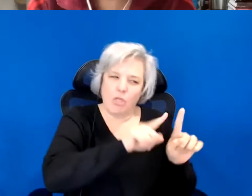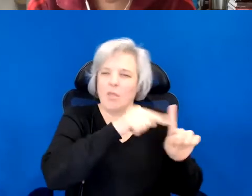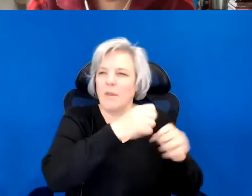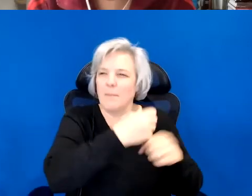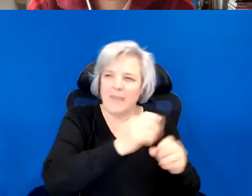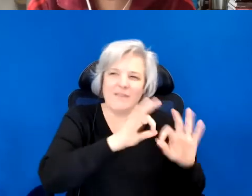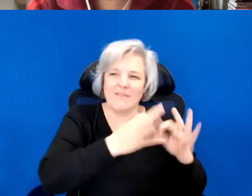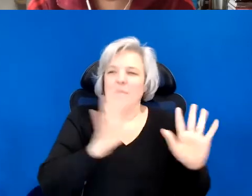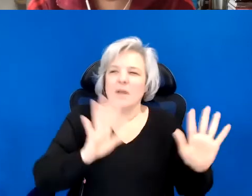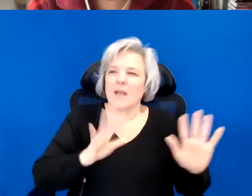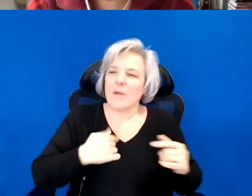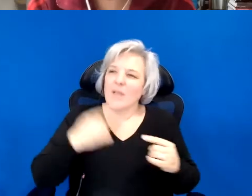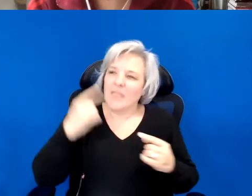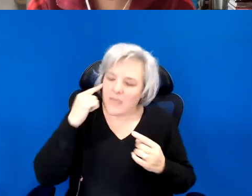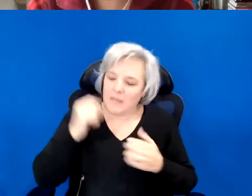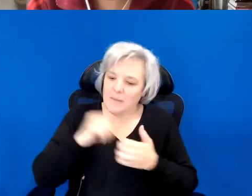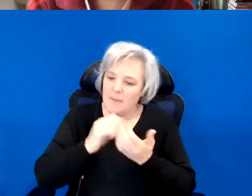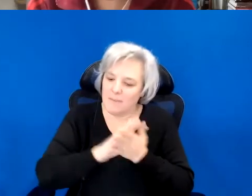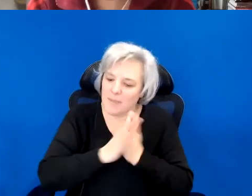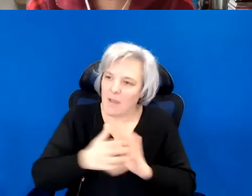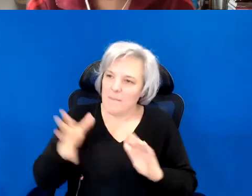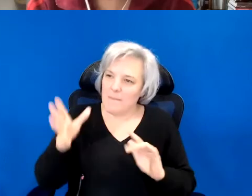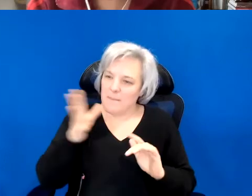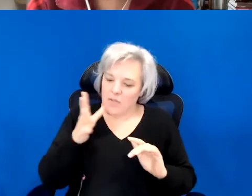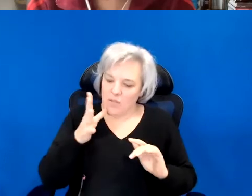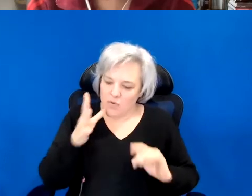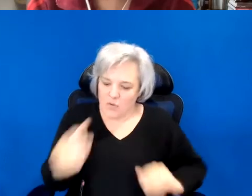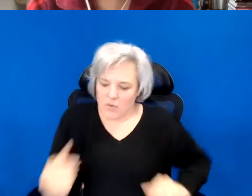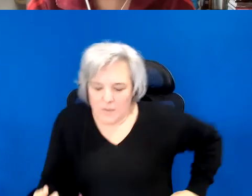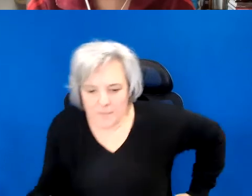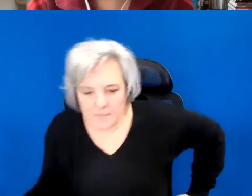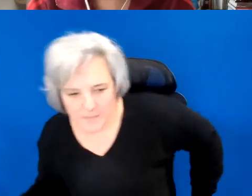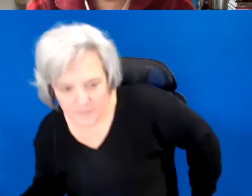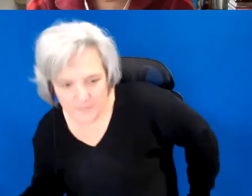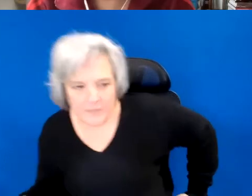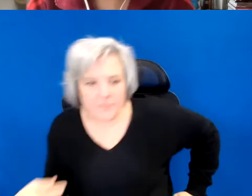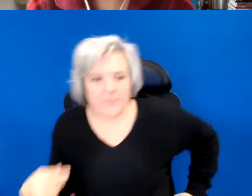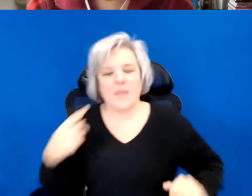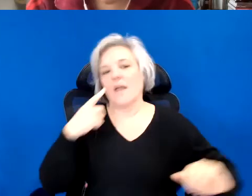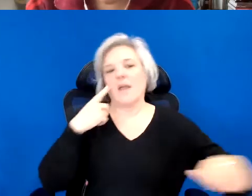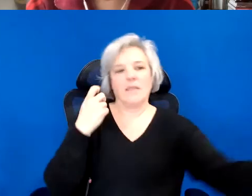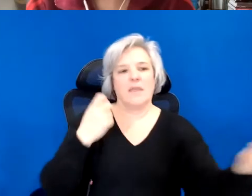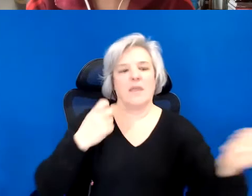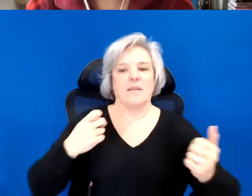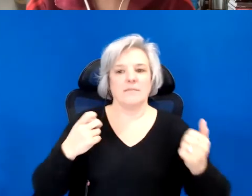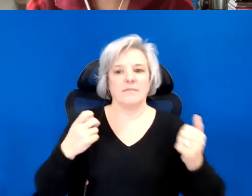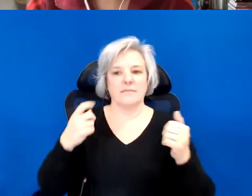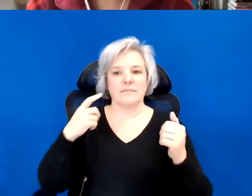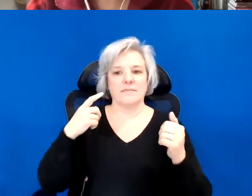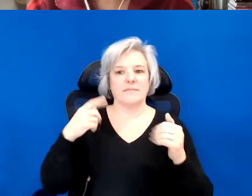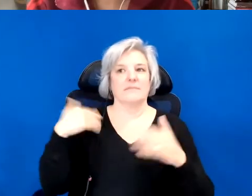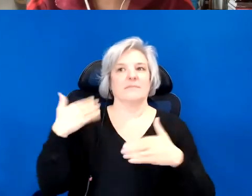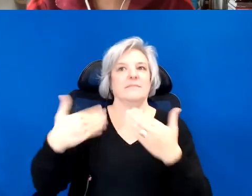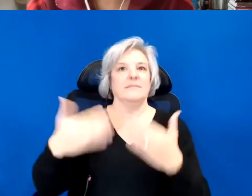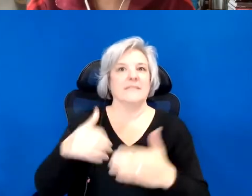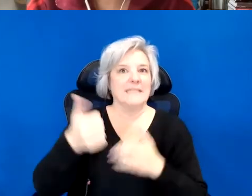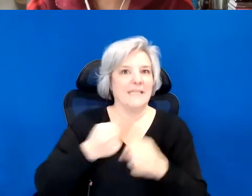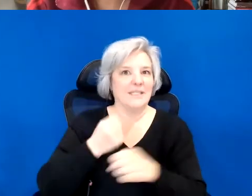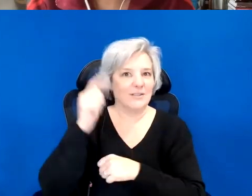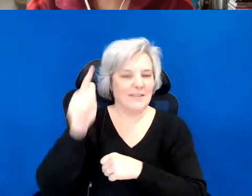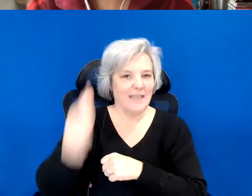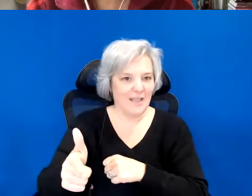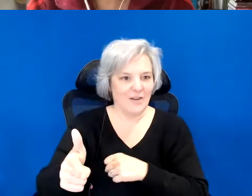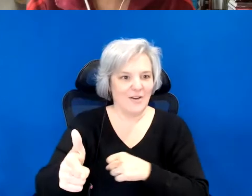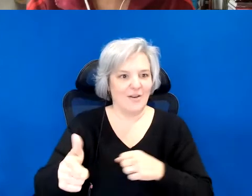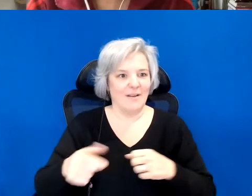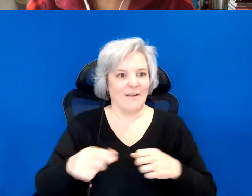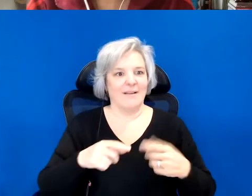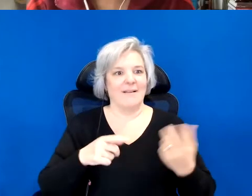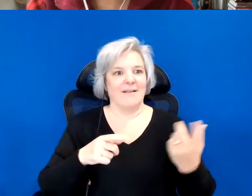And so fast got forward maybe a decade or so, there and we find ourselves co-parenting.